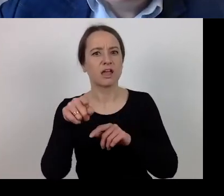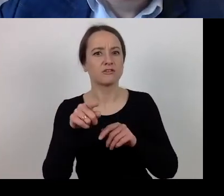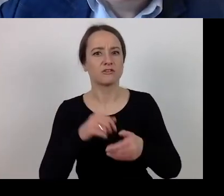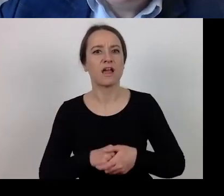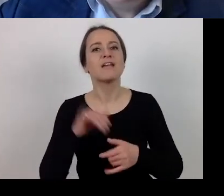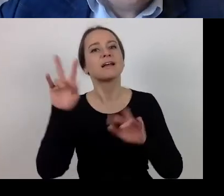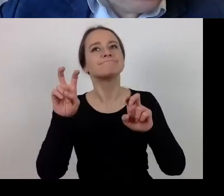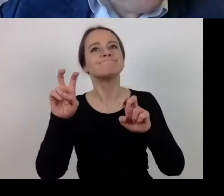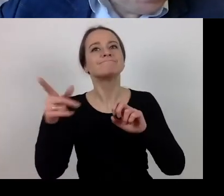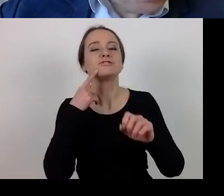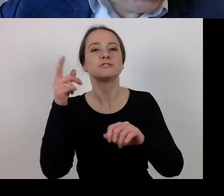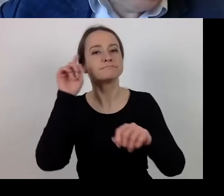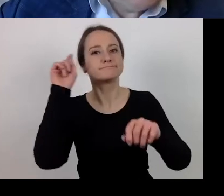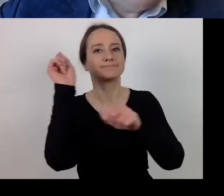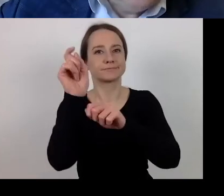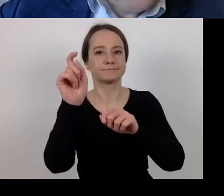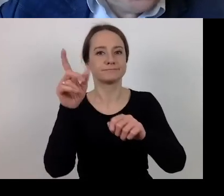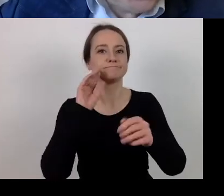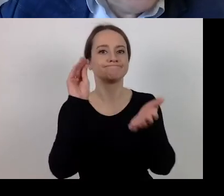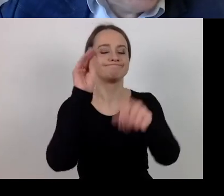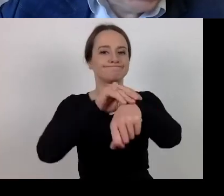or to correct or improve the request.